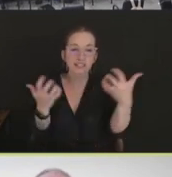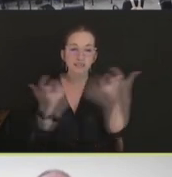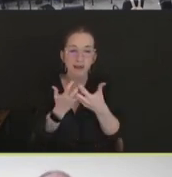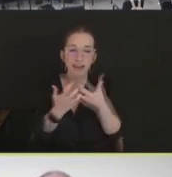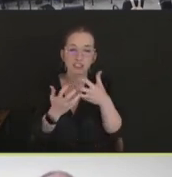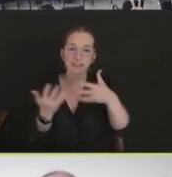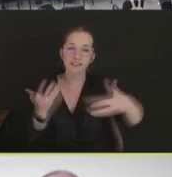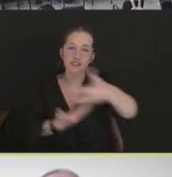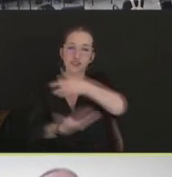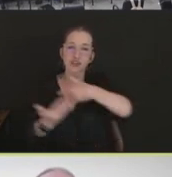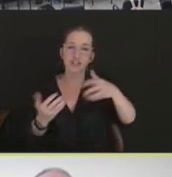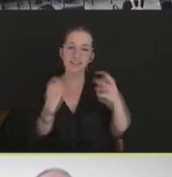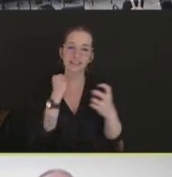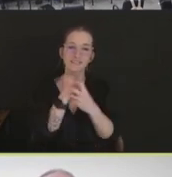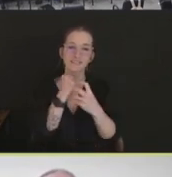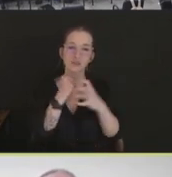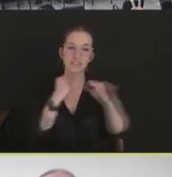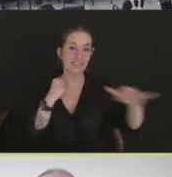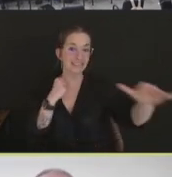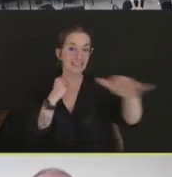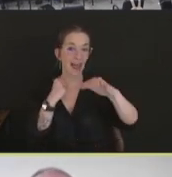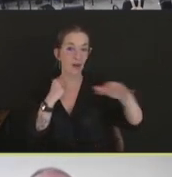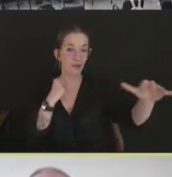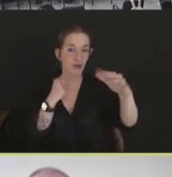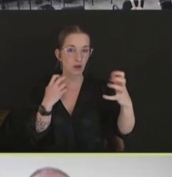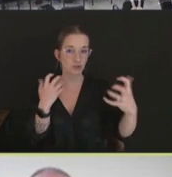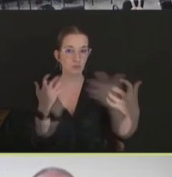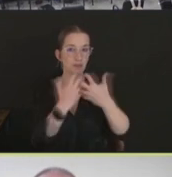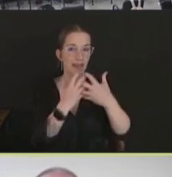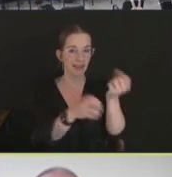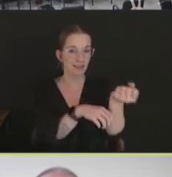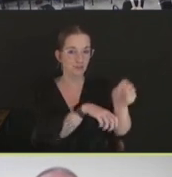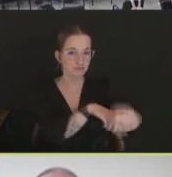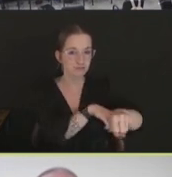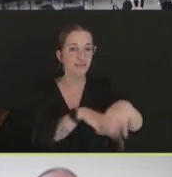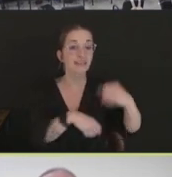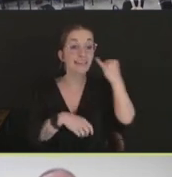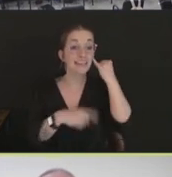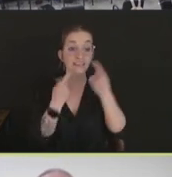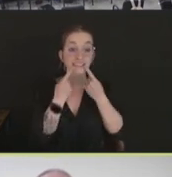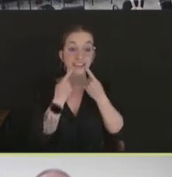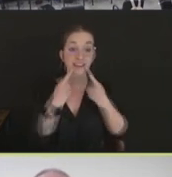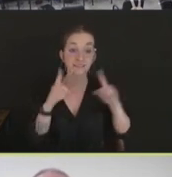that's in the field. And if this is an effective vaccine, it's going to increase the amount of